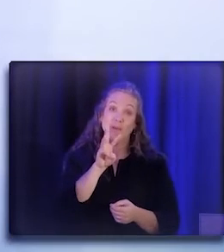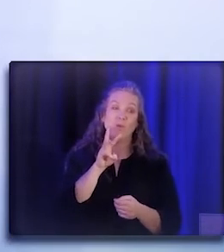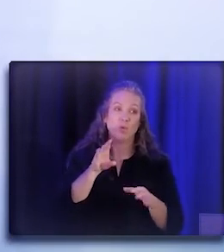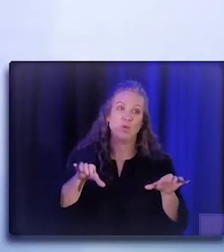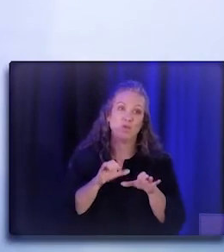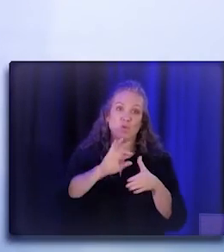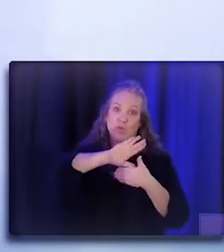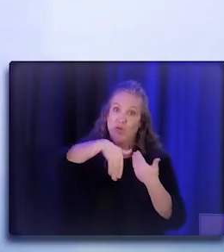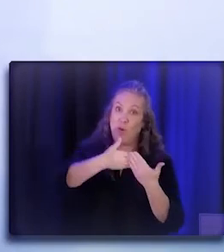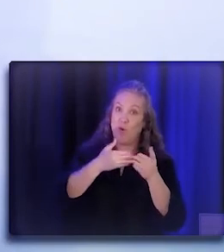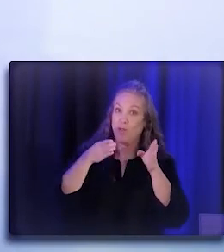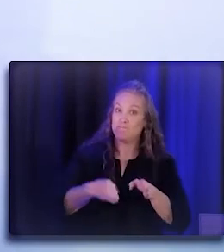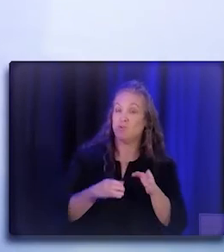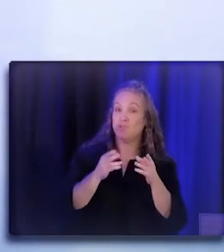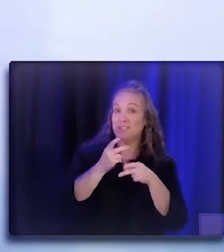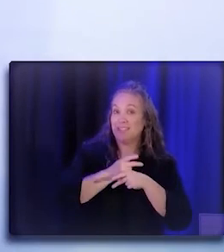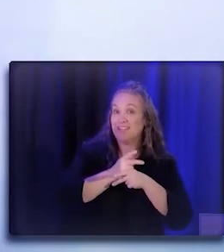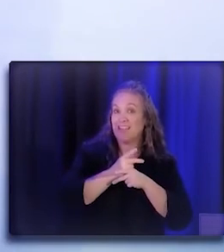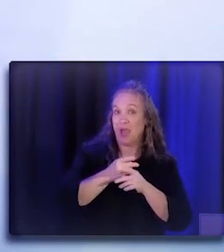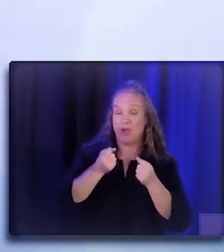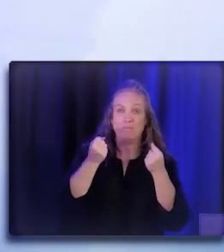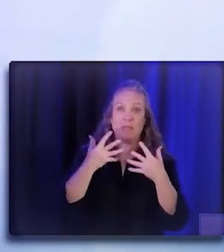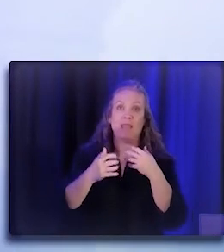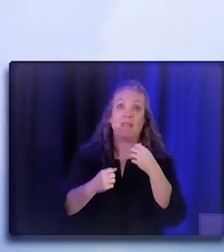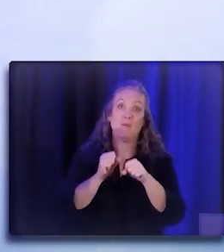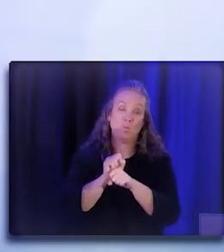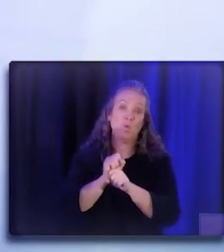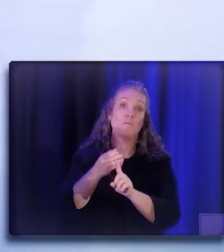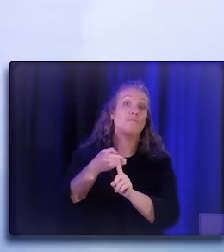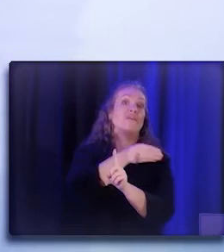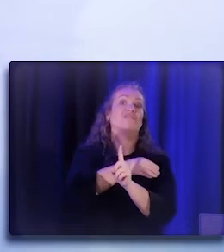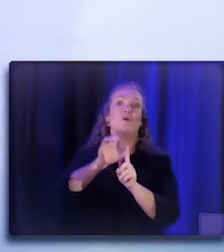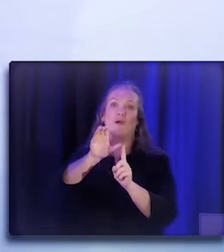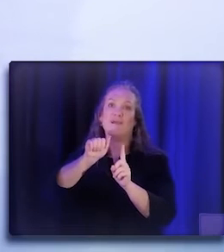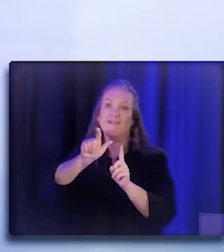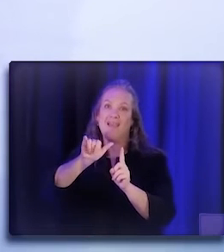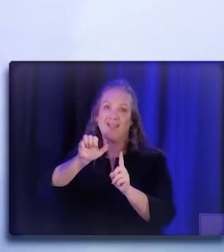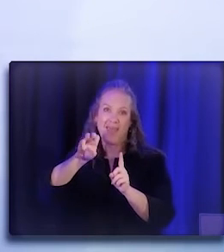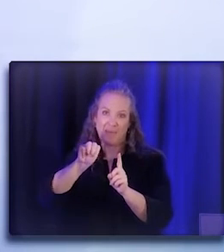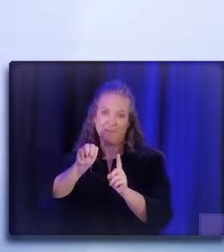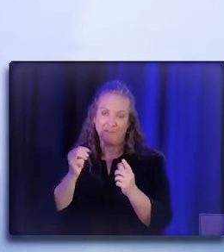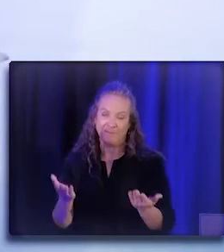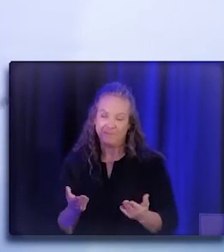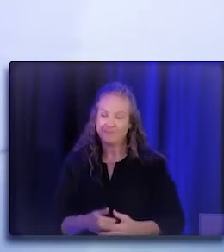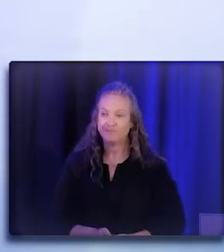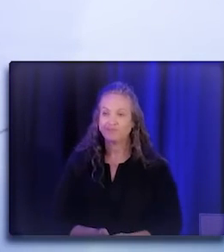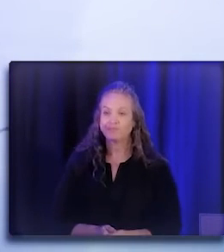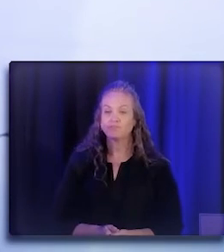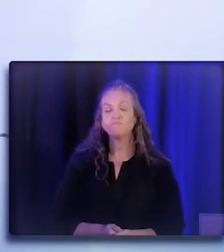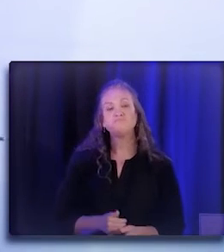for some time now prior to CalAIM. So I'll take a quick stab